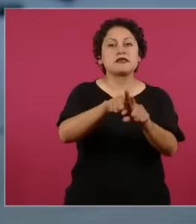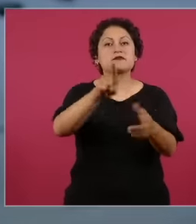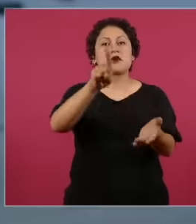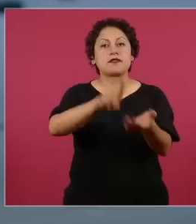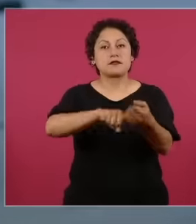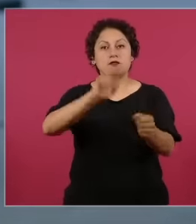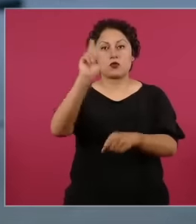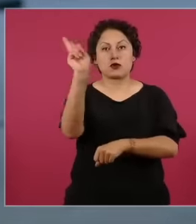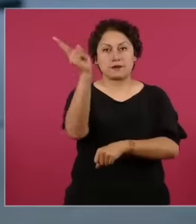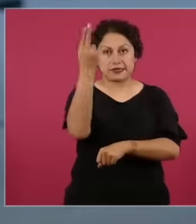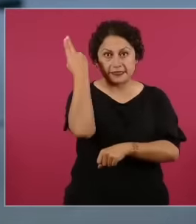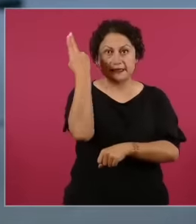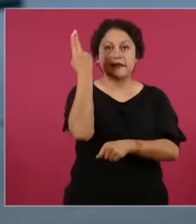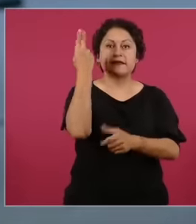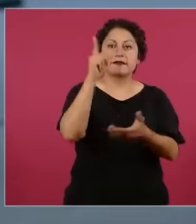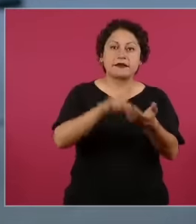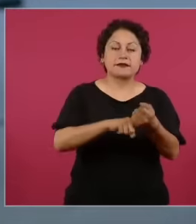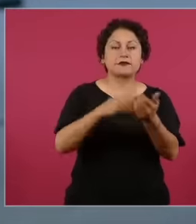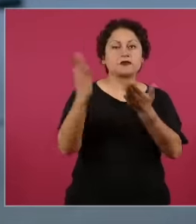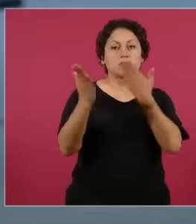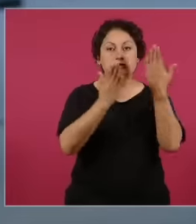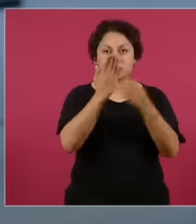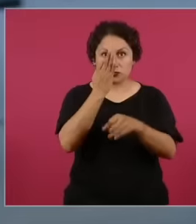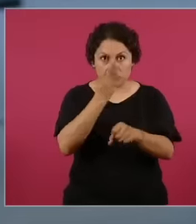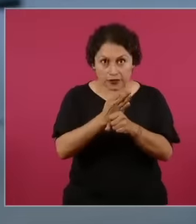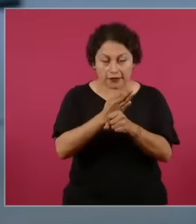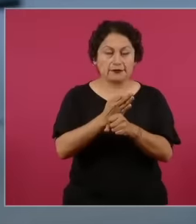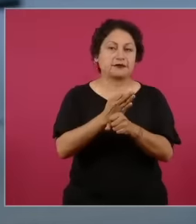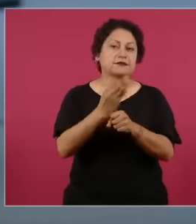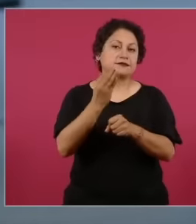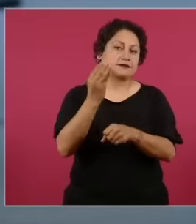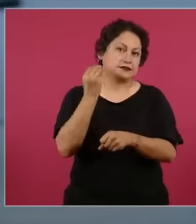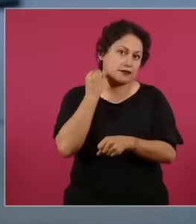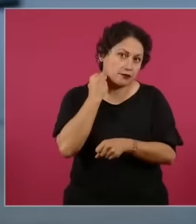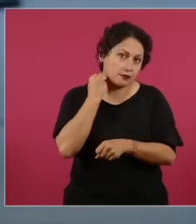they also expressed their concern they said that there really was no dialogue and also